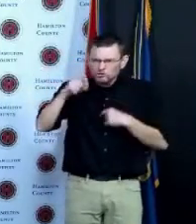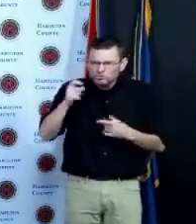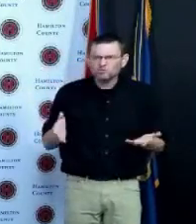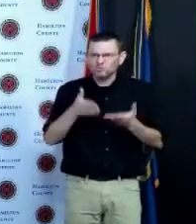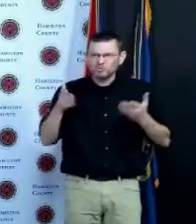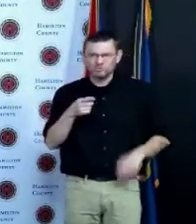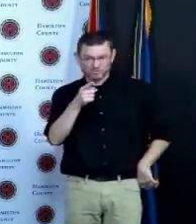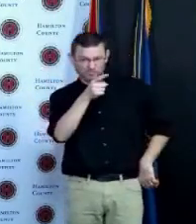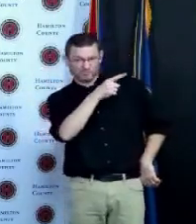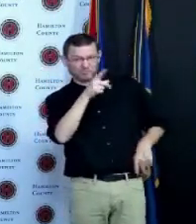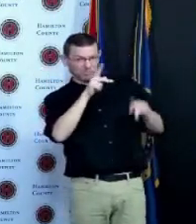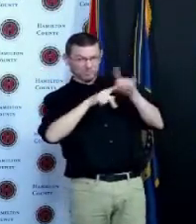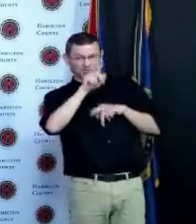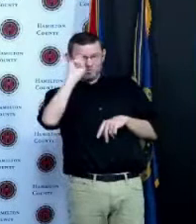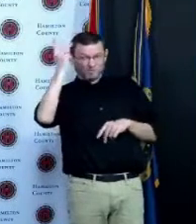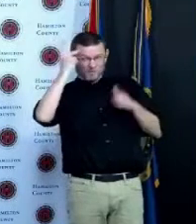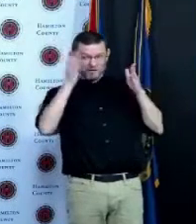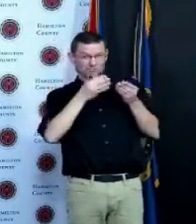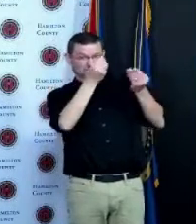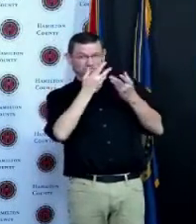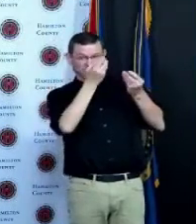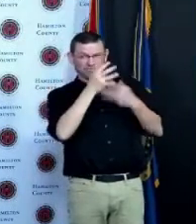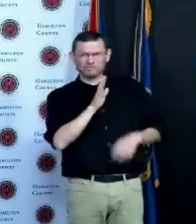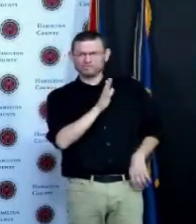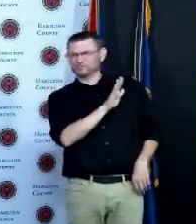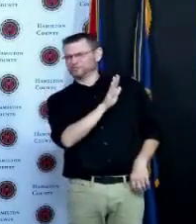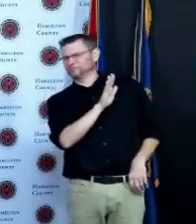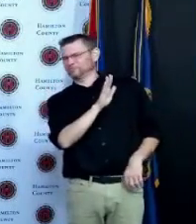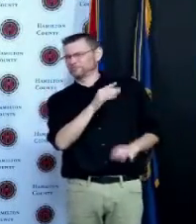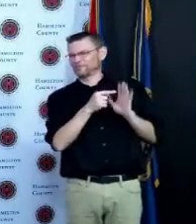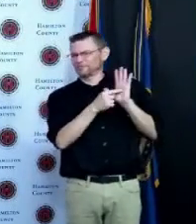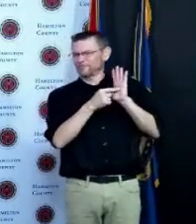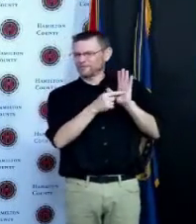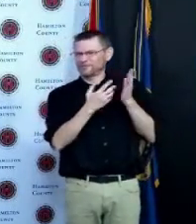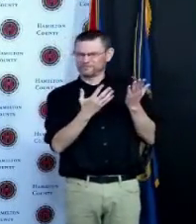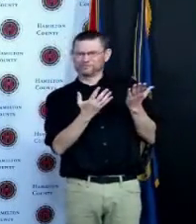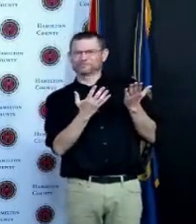a political statement on the opposite side of wearing a mask in the situation not required